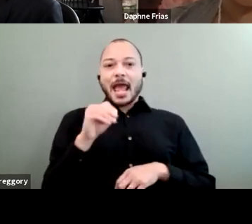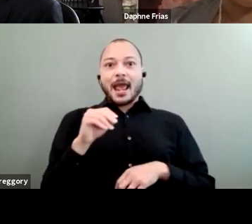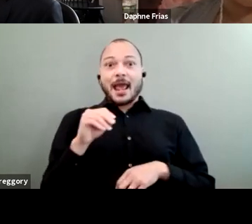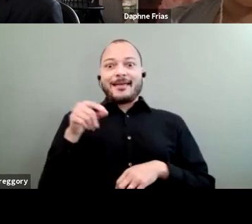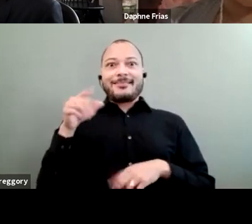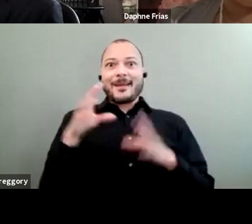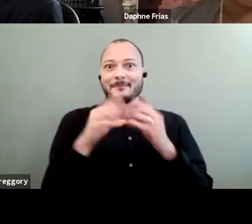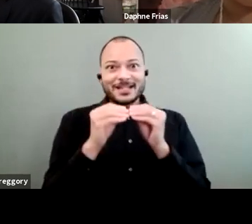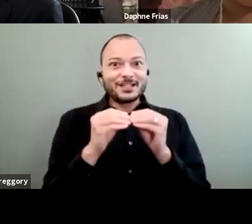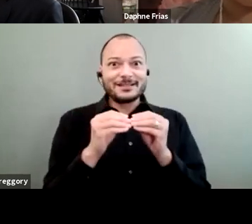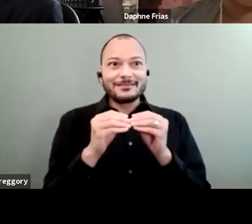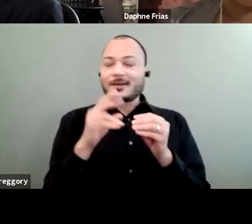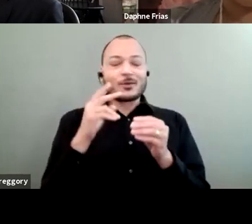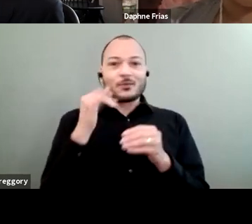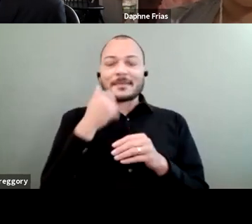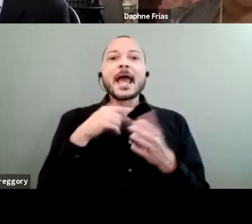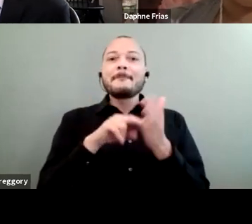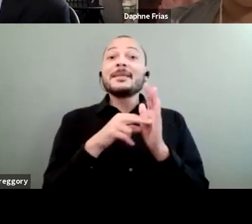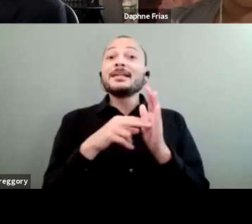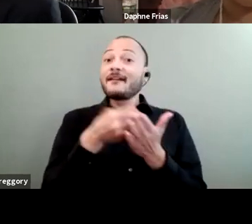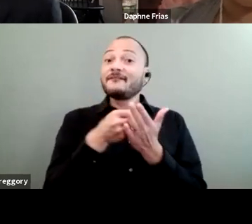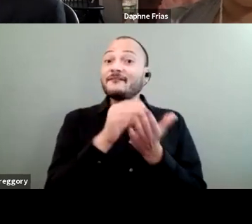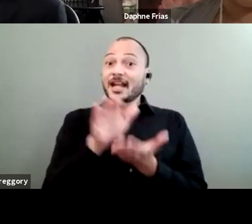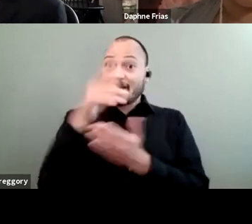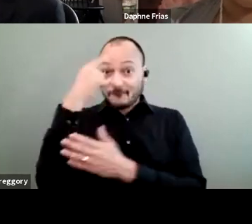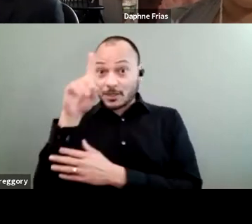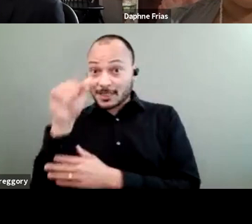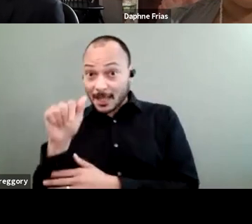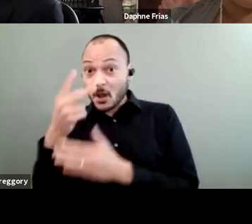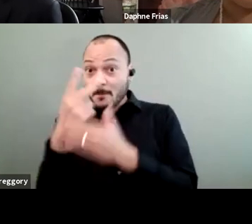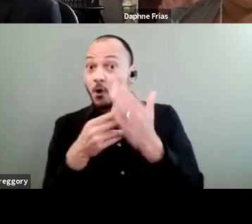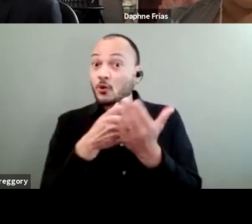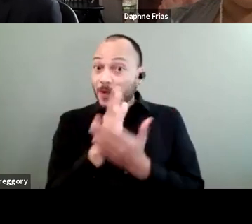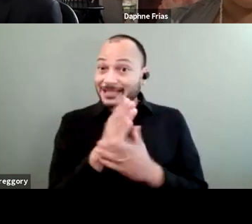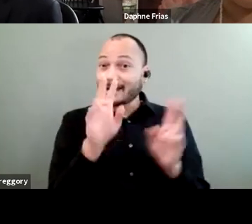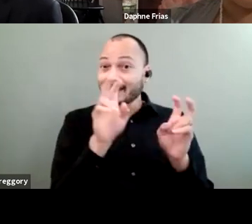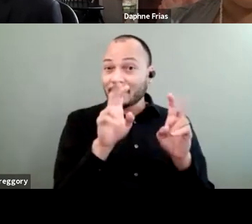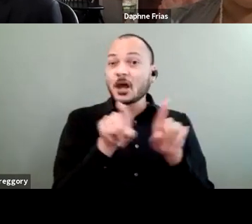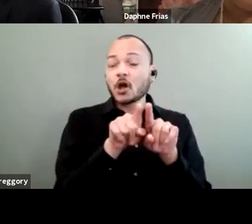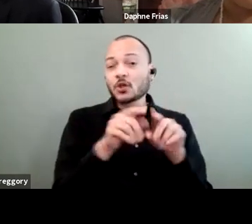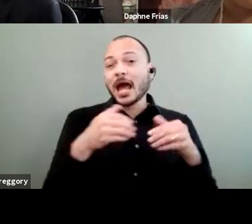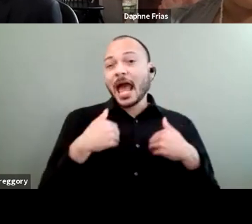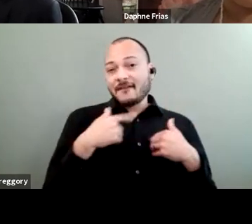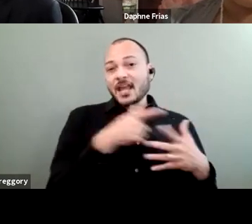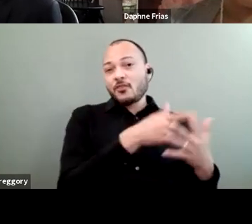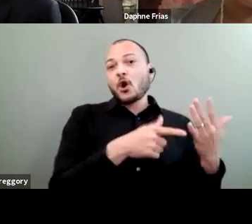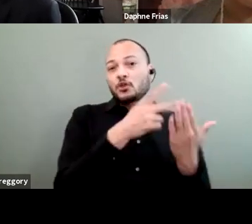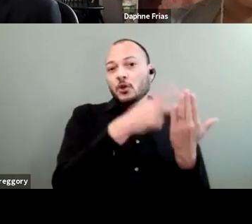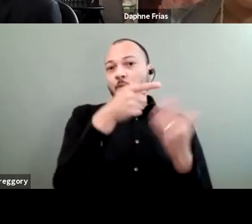funding some disabled rights topics, but also having that those program officers be members of the disability community,